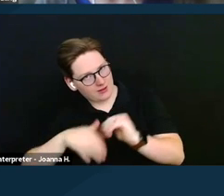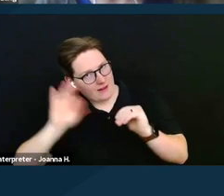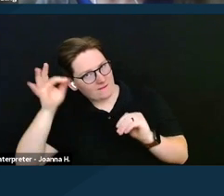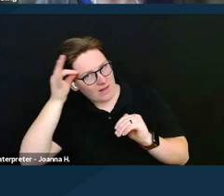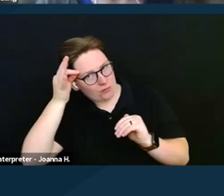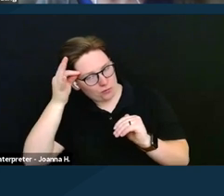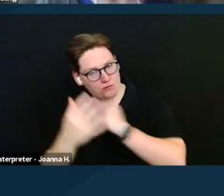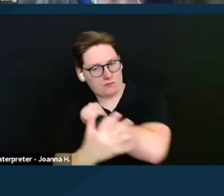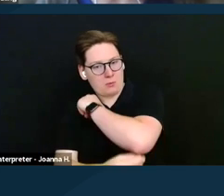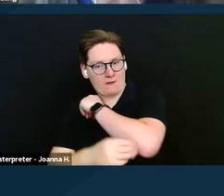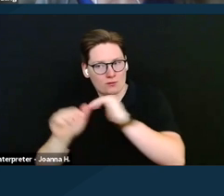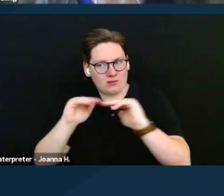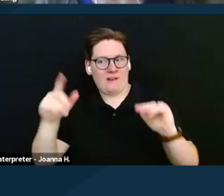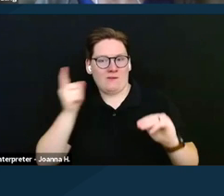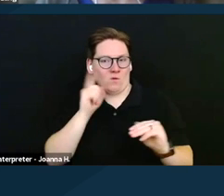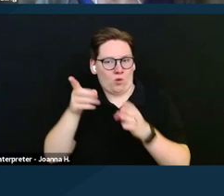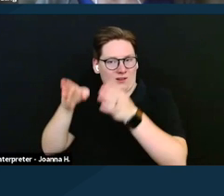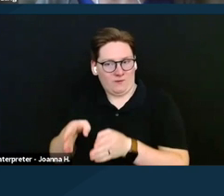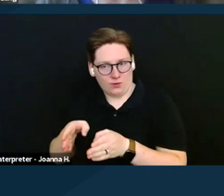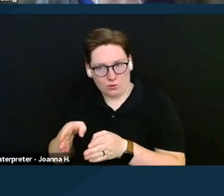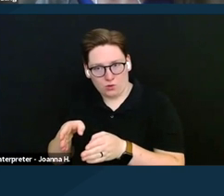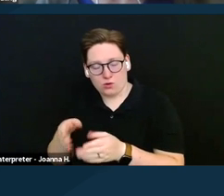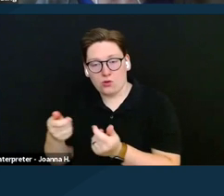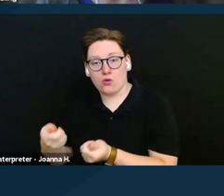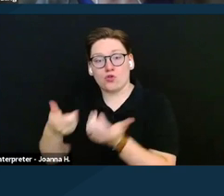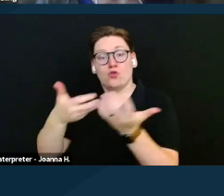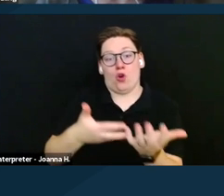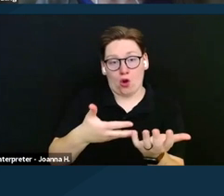for an individual, this can cause the amount